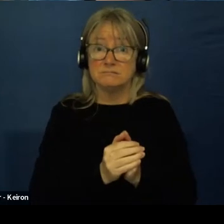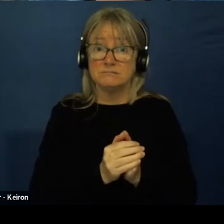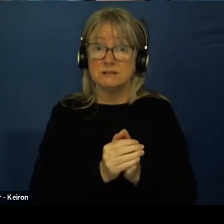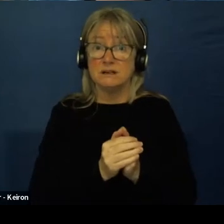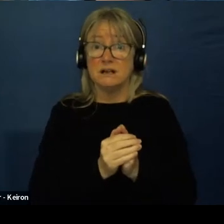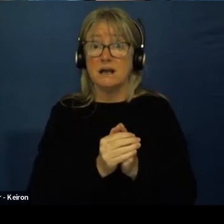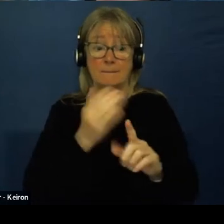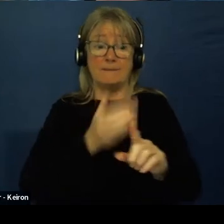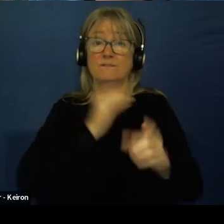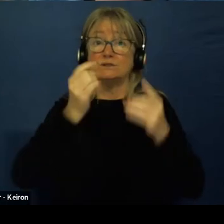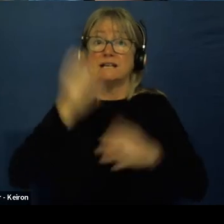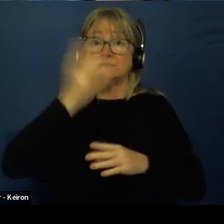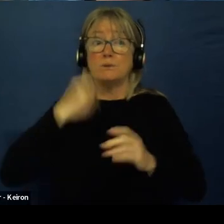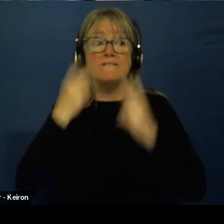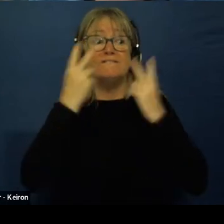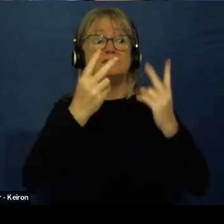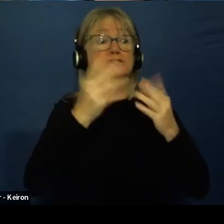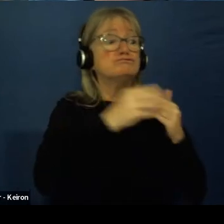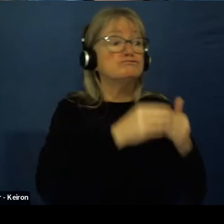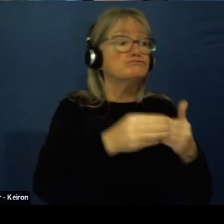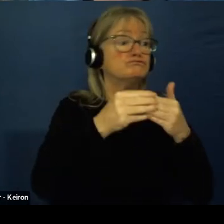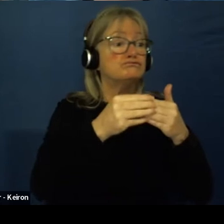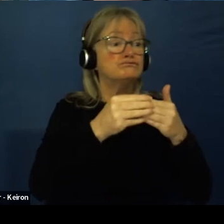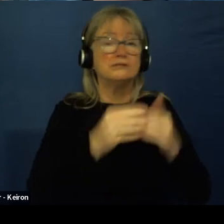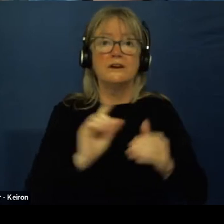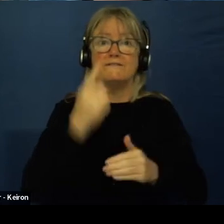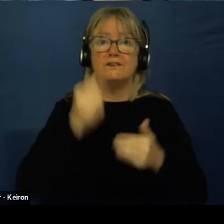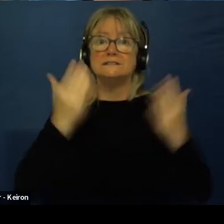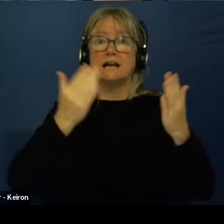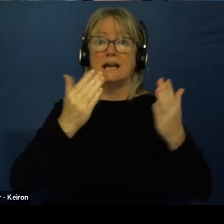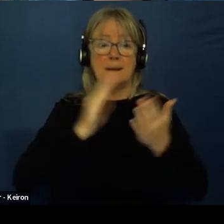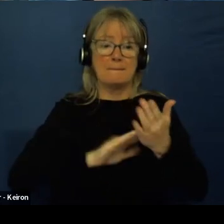We've got to visit school before I started on the first day, Mom and Dad stayed for the day.